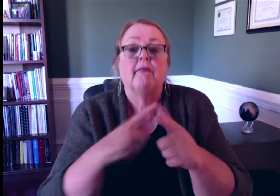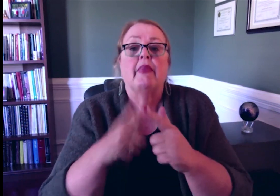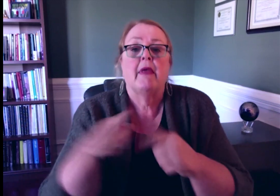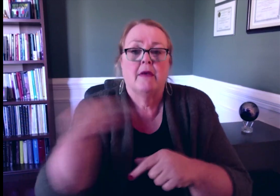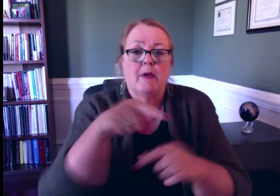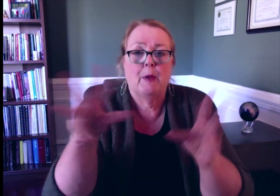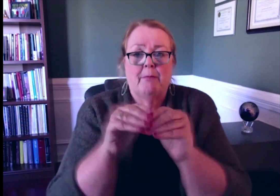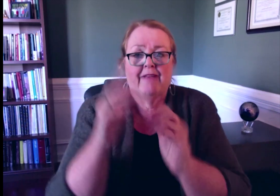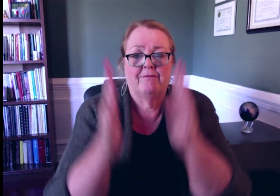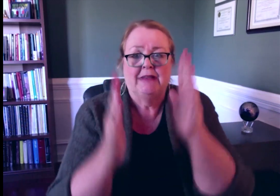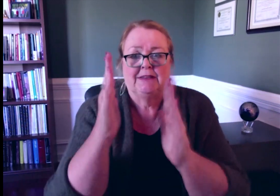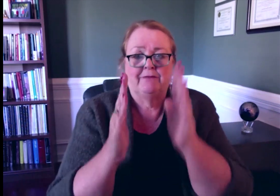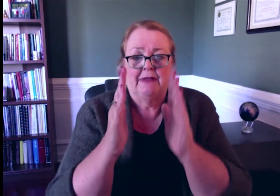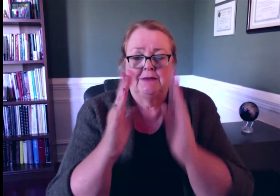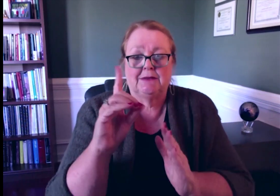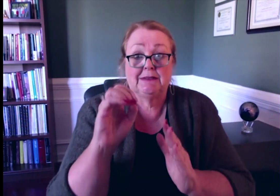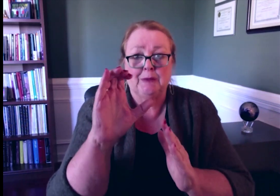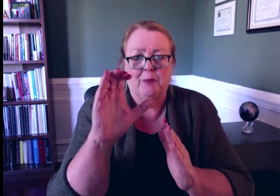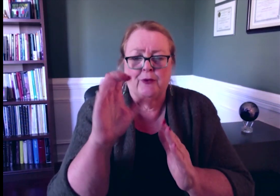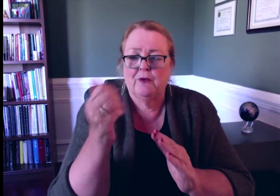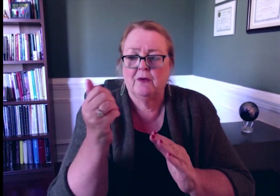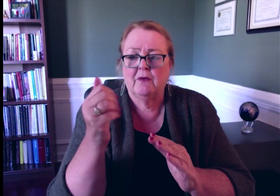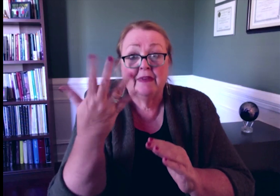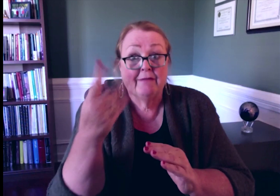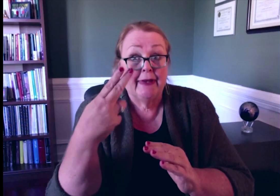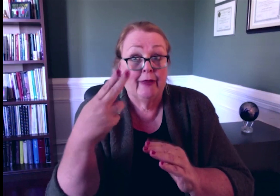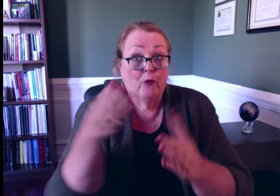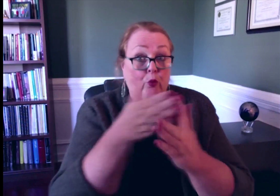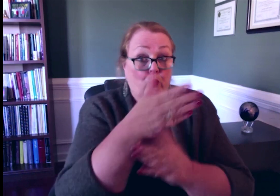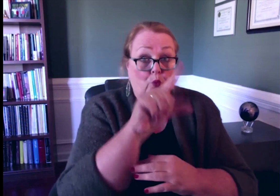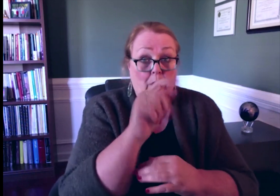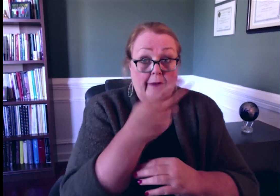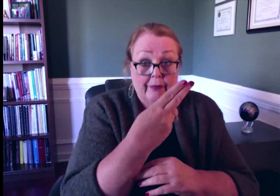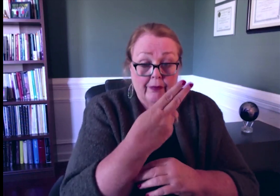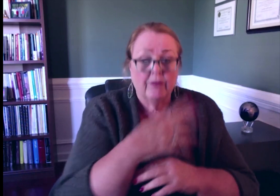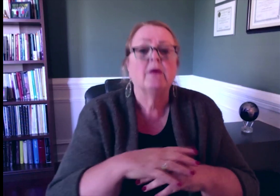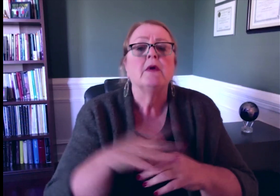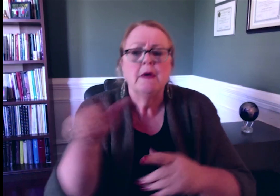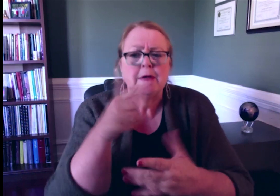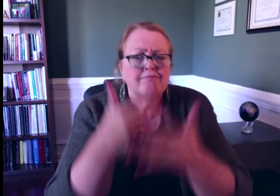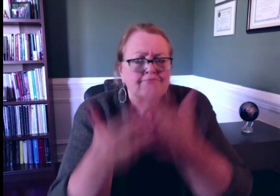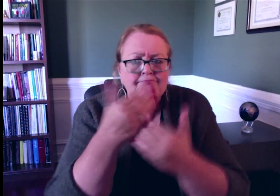The board will be meeting face-to-face from December 15 through 20th.